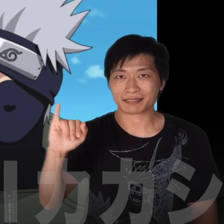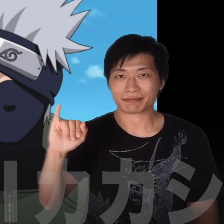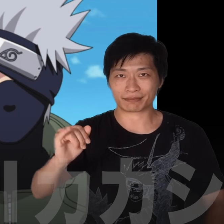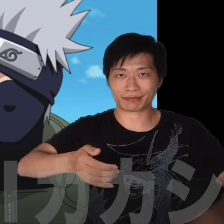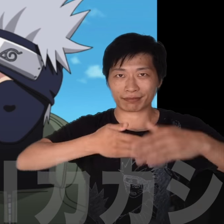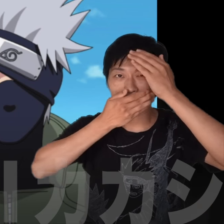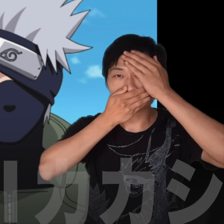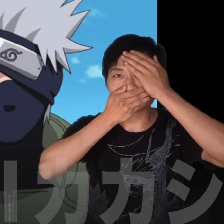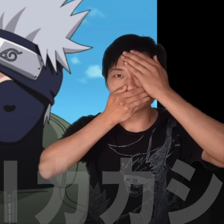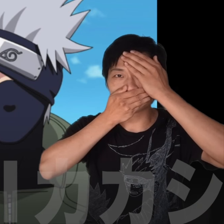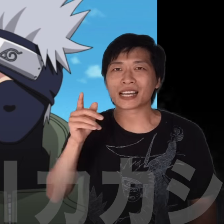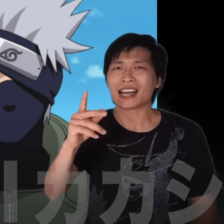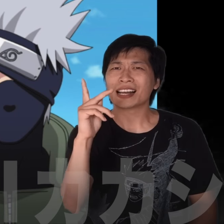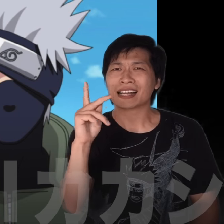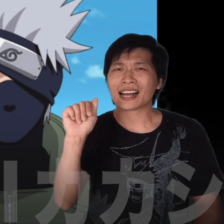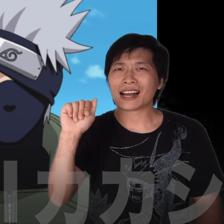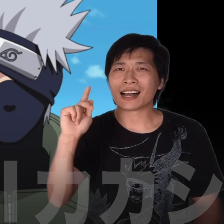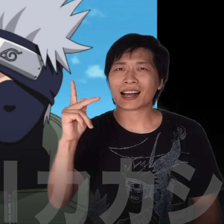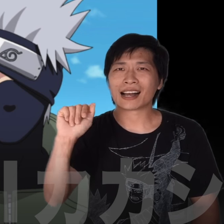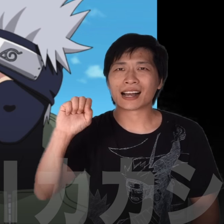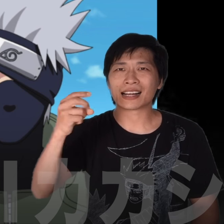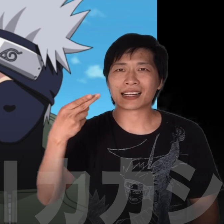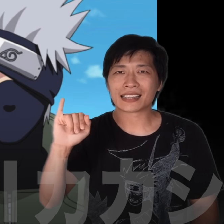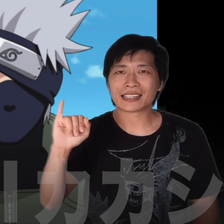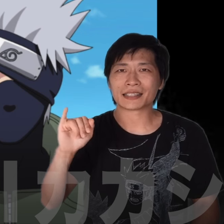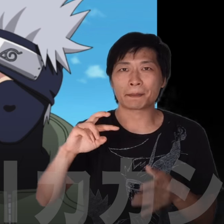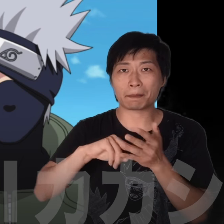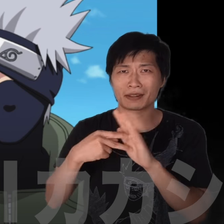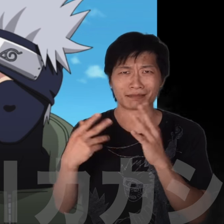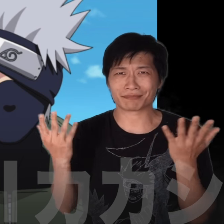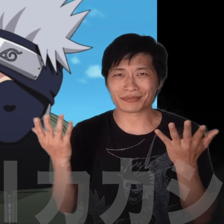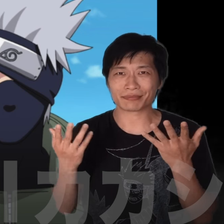Here’s my Sign name for him. Kakashi means…